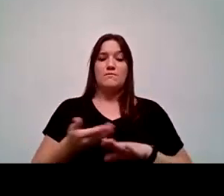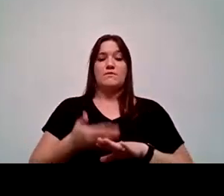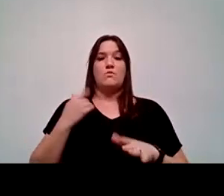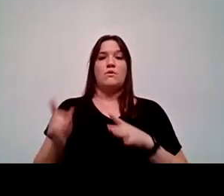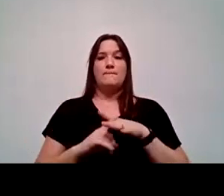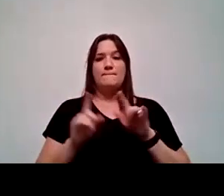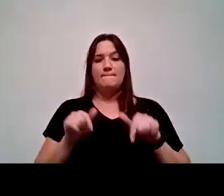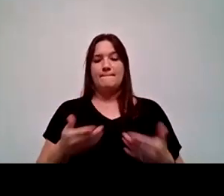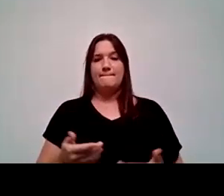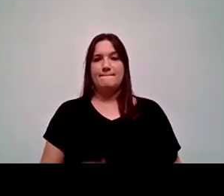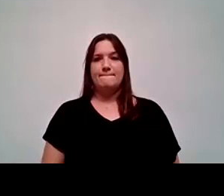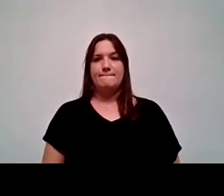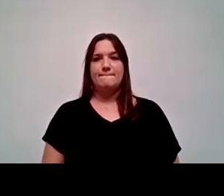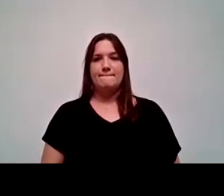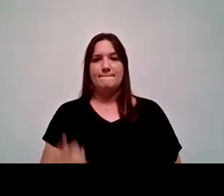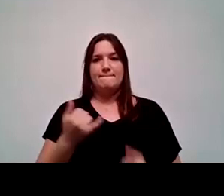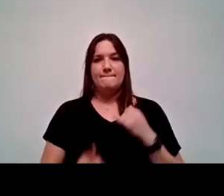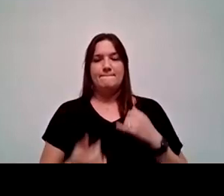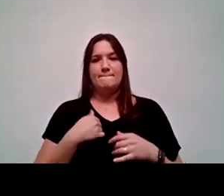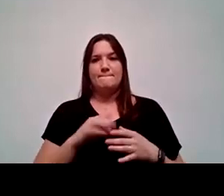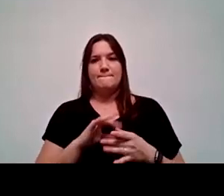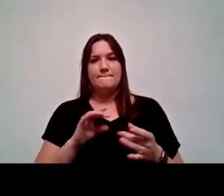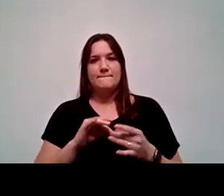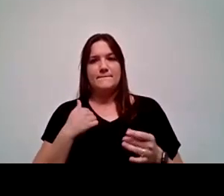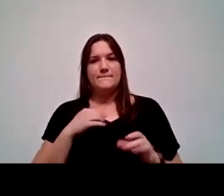The last thing that I'll mention in terms of what we're doing to continue